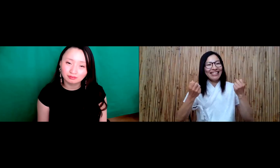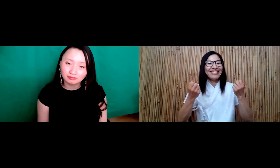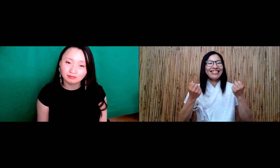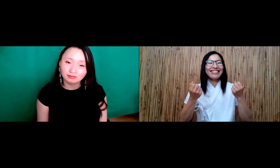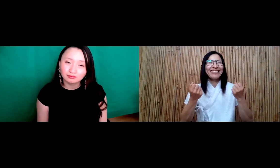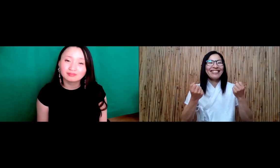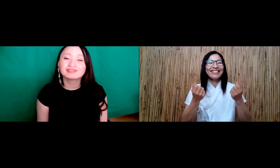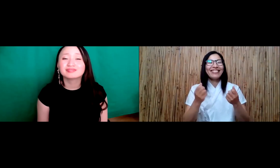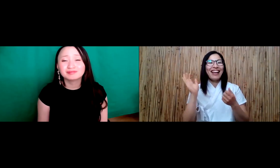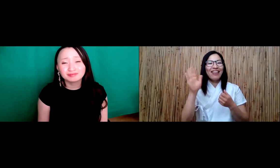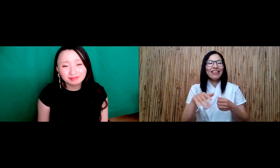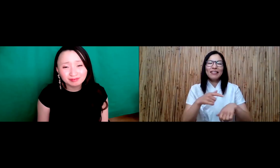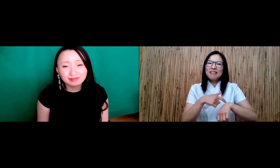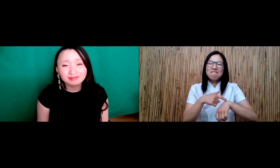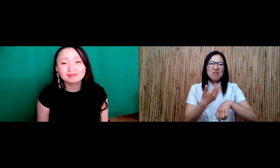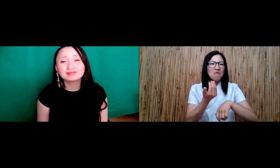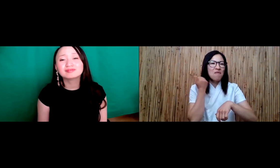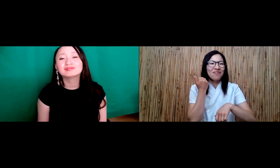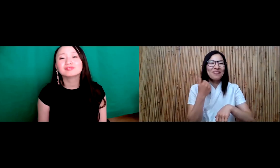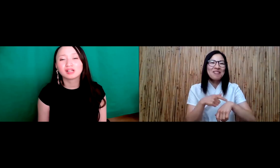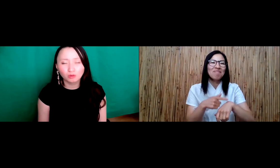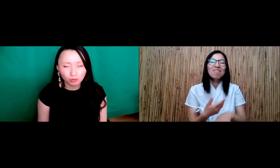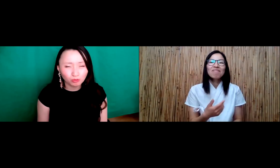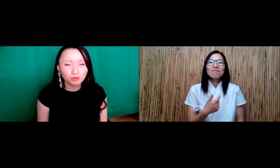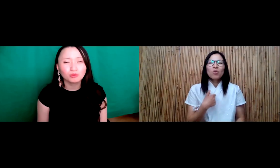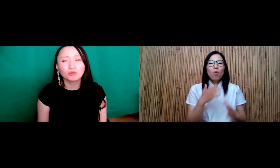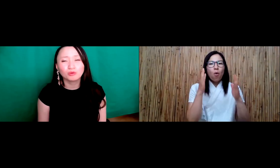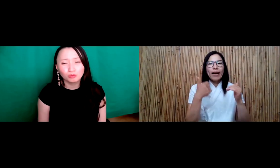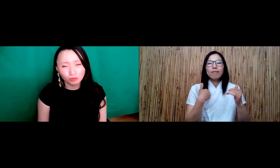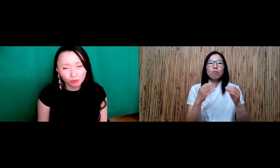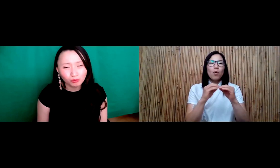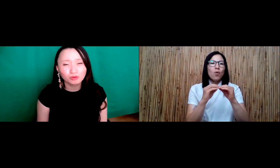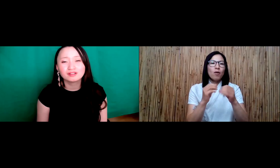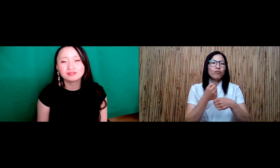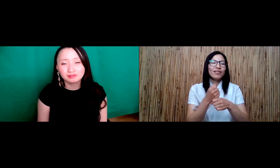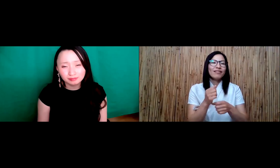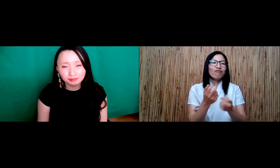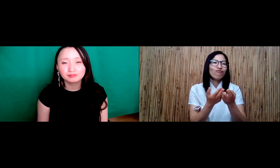to access which means that do I have to do it myself. And, and that's really time consuming.